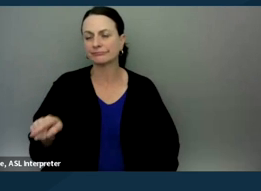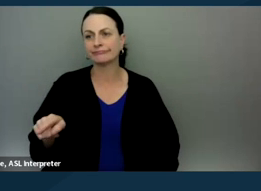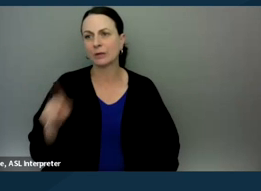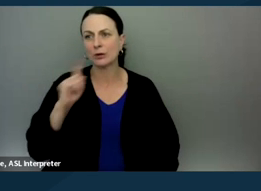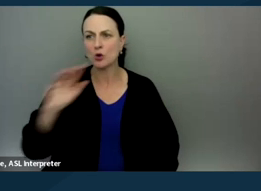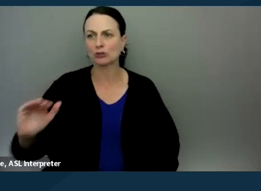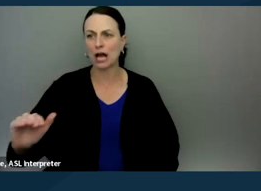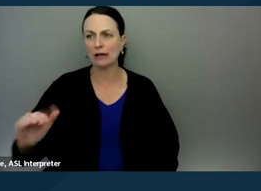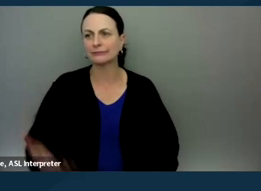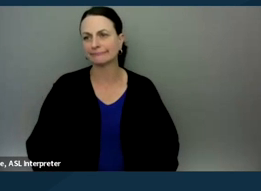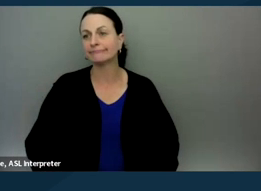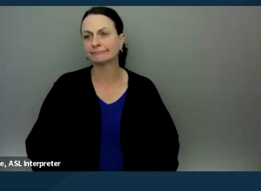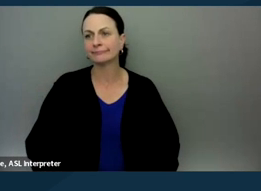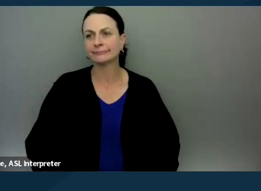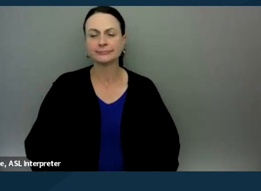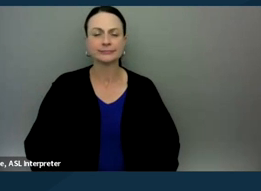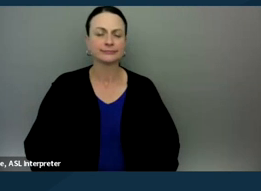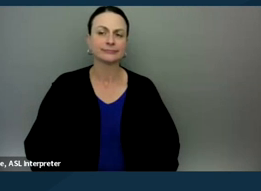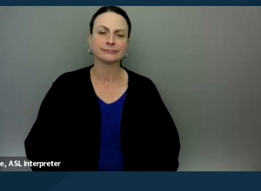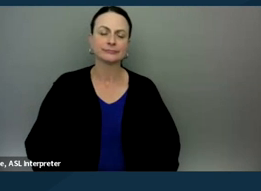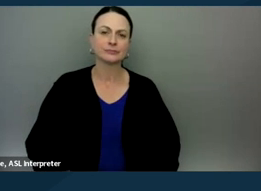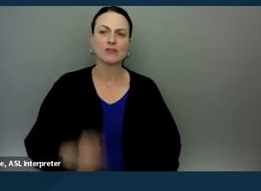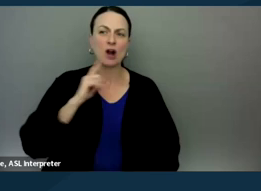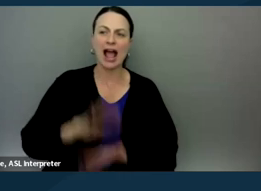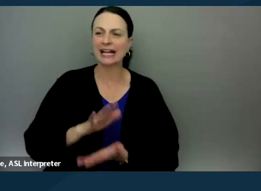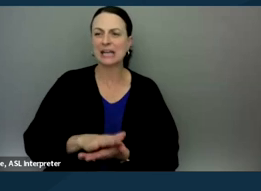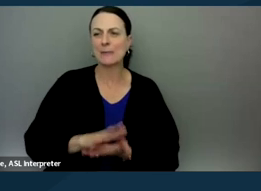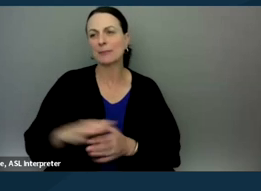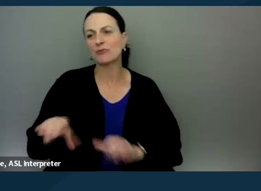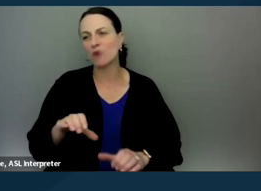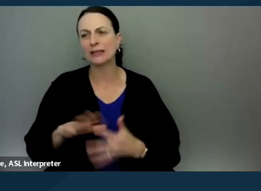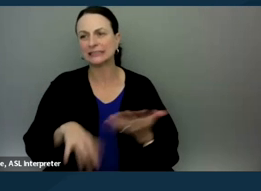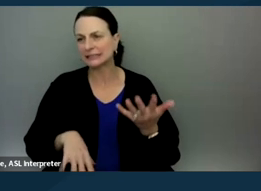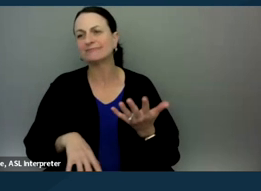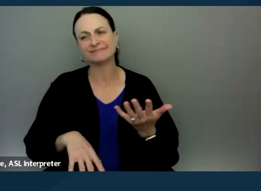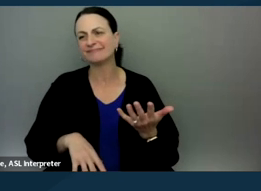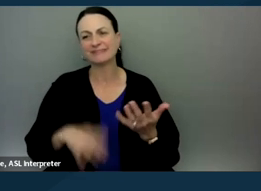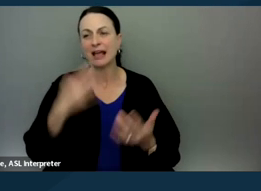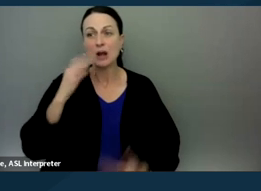your child's baseline levels are of academic performance." I think, I know Cheryl as a parent advocate